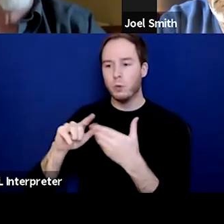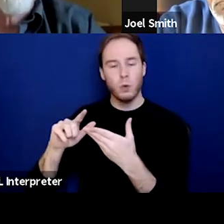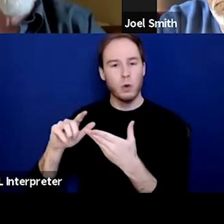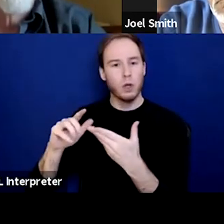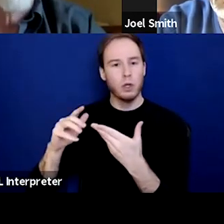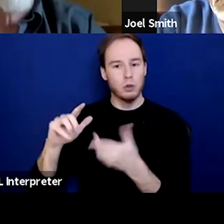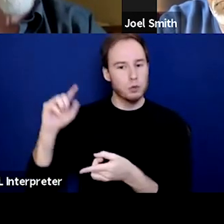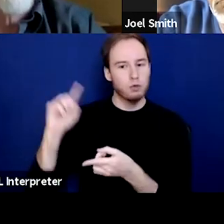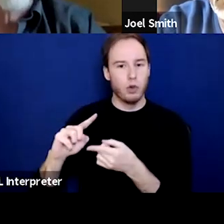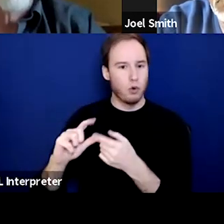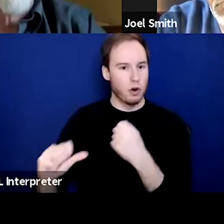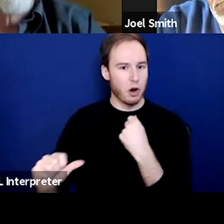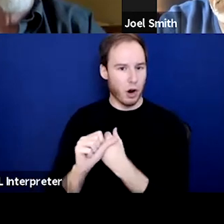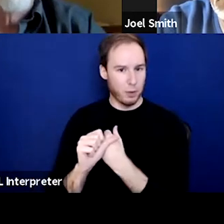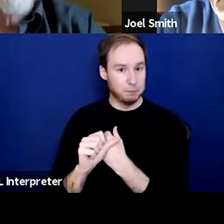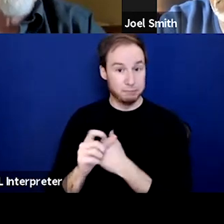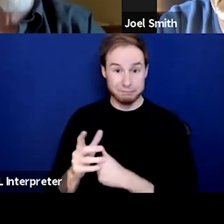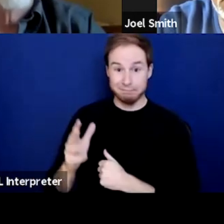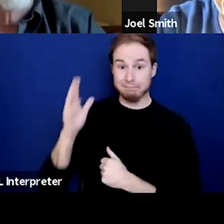like they did in active addiction.